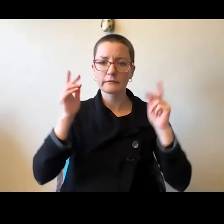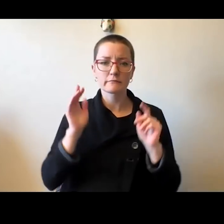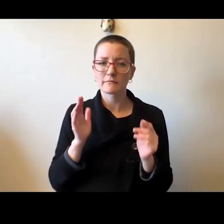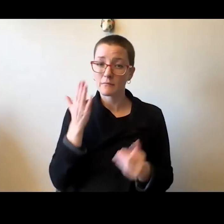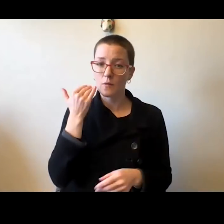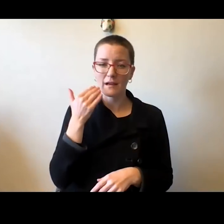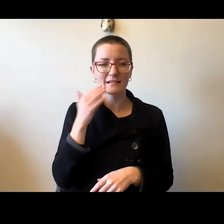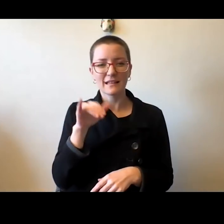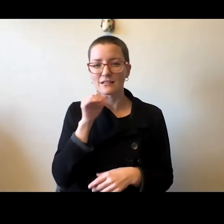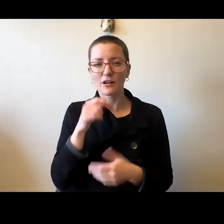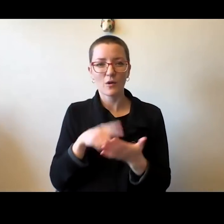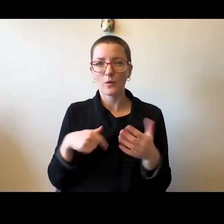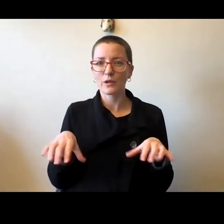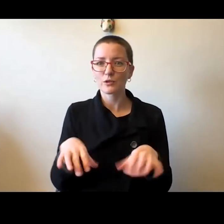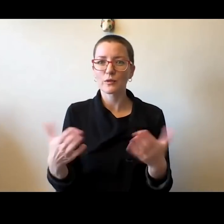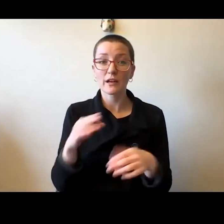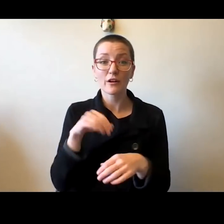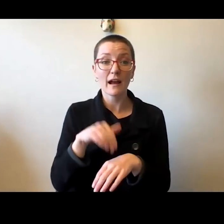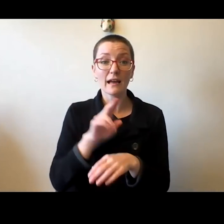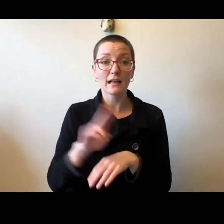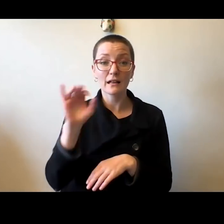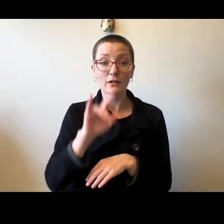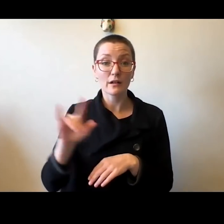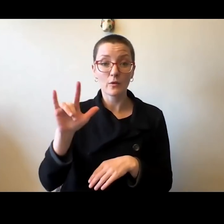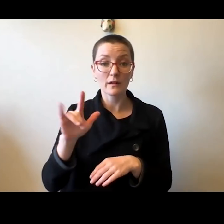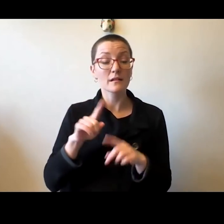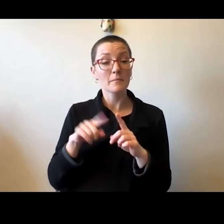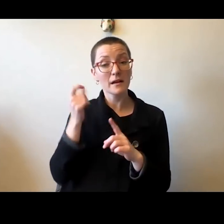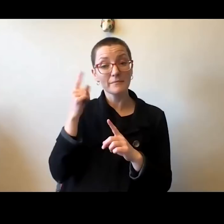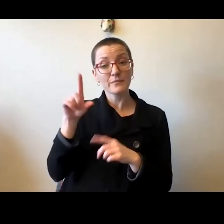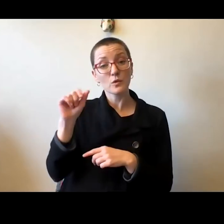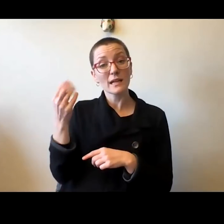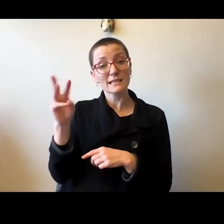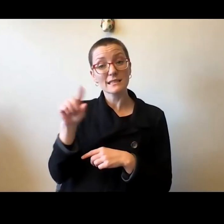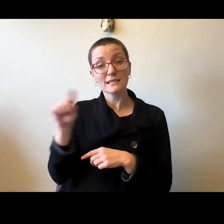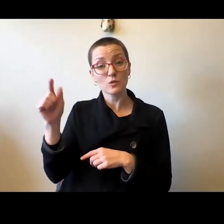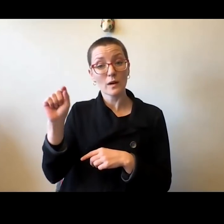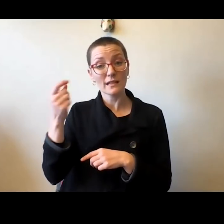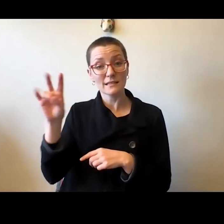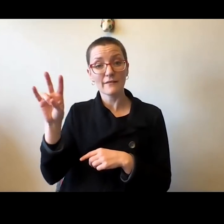But the 2016-2017 state budget crisis taught us a lot of valuable lessons